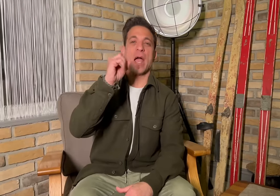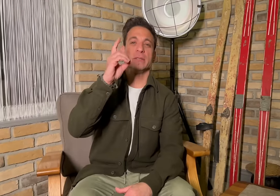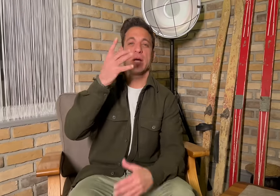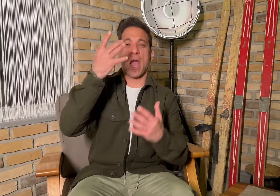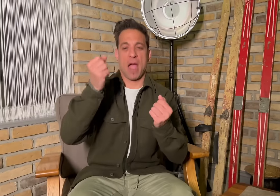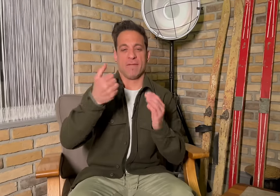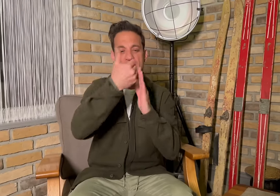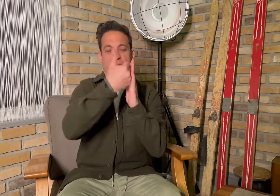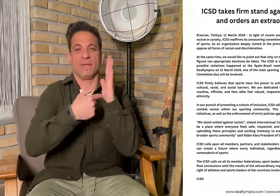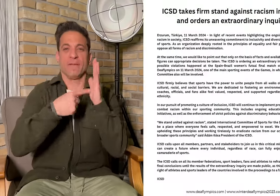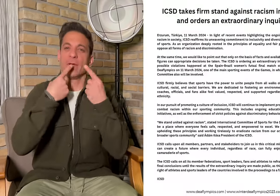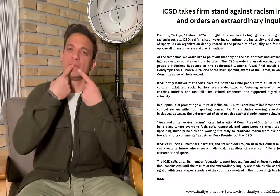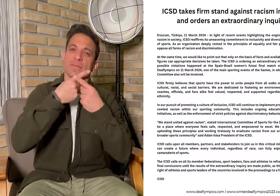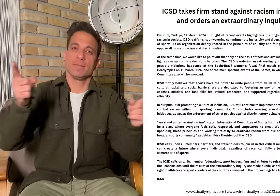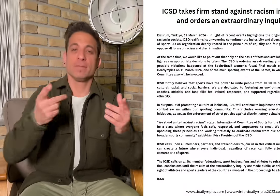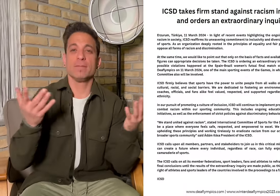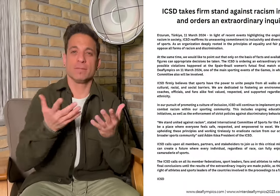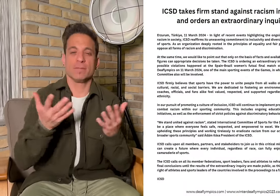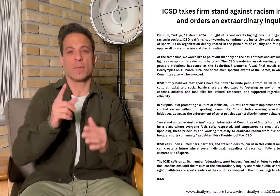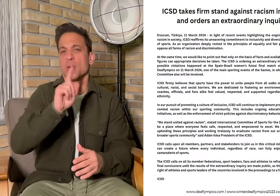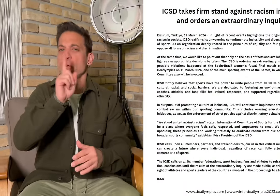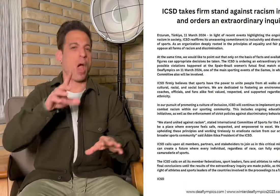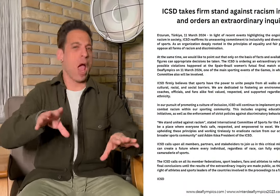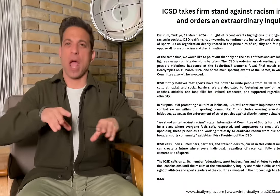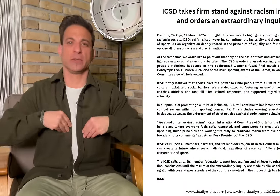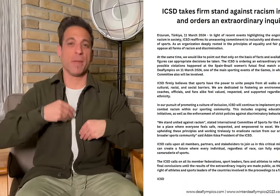[Memnos]: ICSD has a statement that racism is not acceptable.